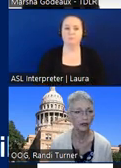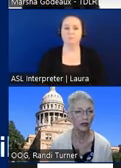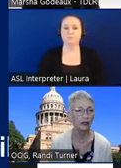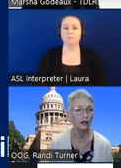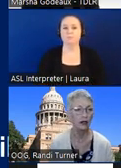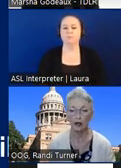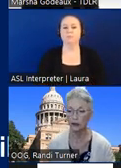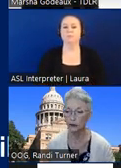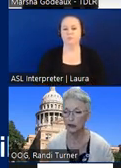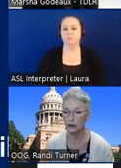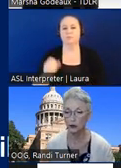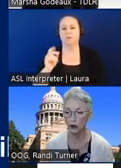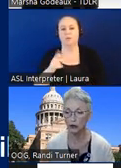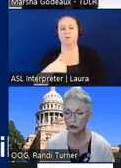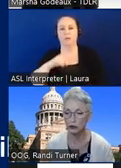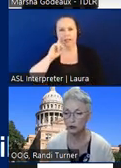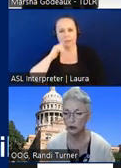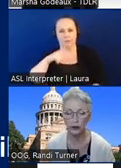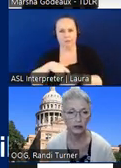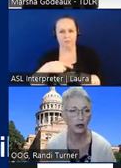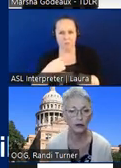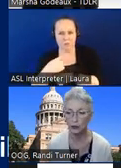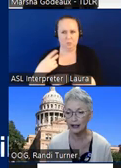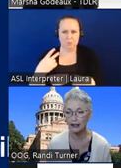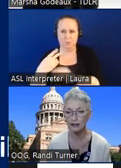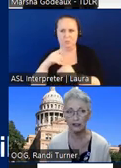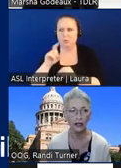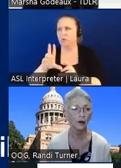then i think we have time for one or two more questions no it's right at 11 o'clock